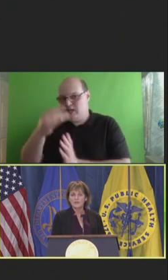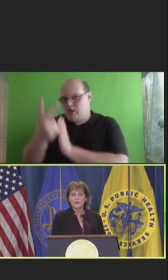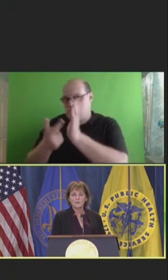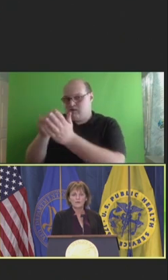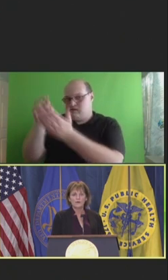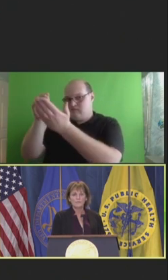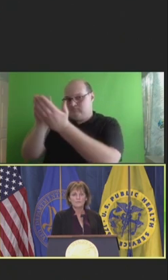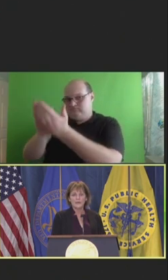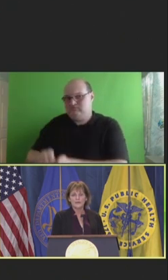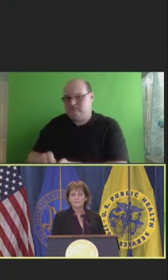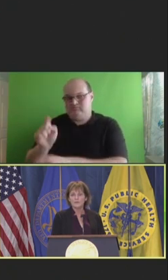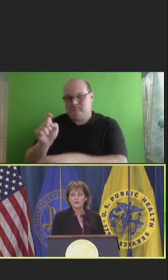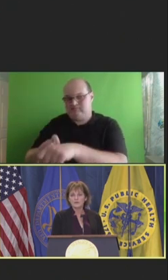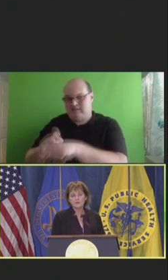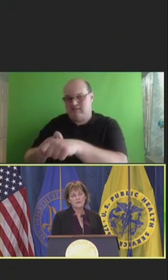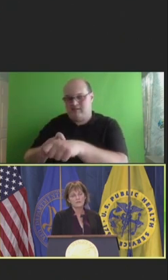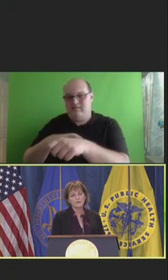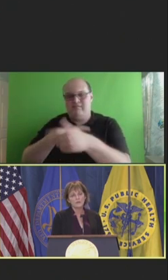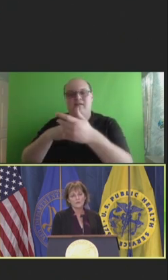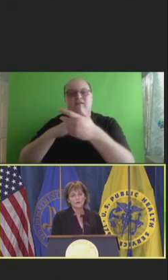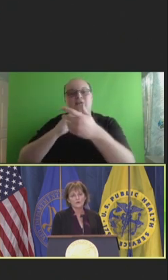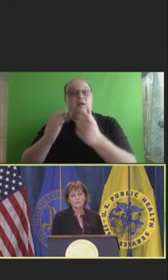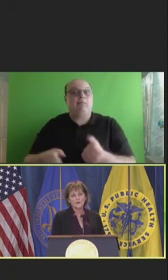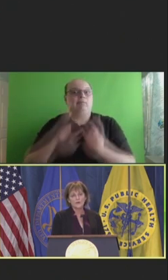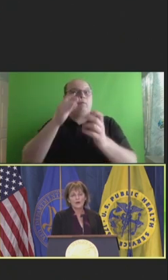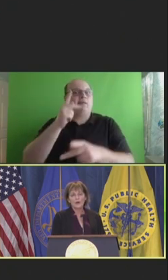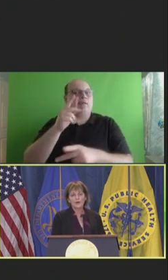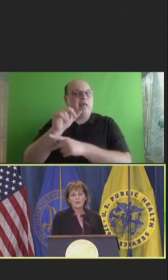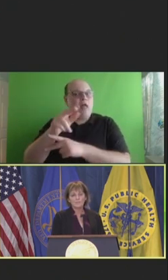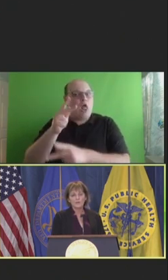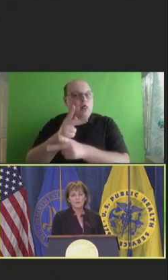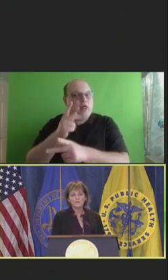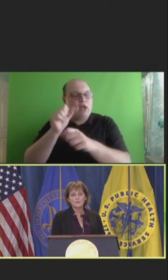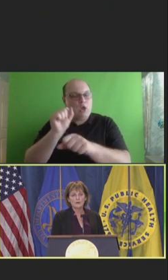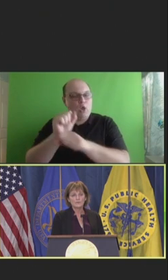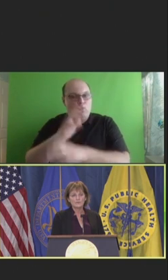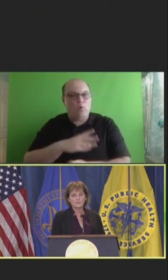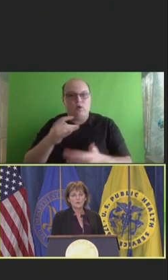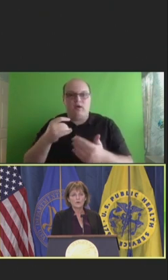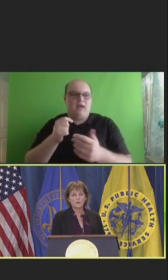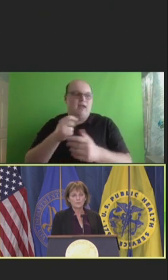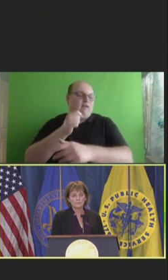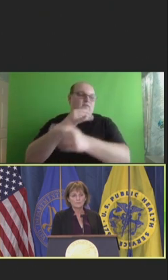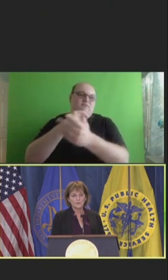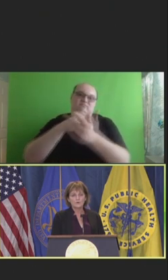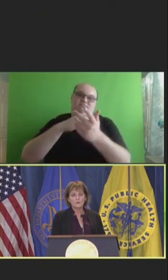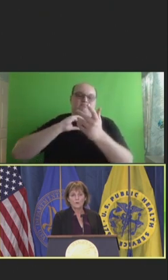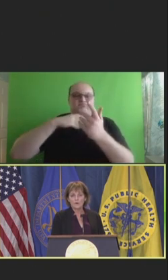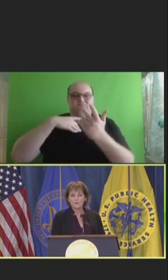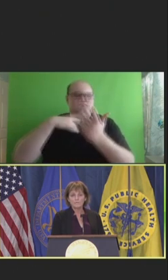And we know many of our healthcare workers are bringing two hours of work home or many